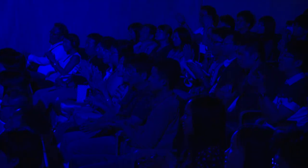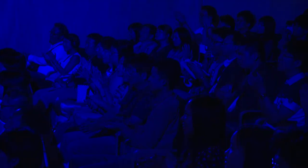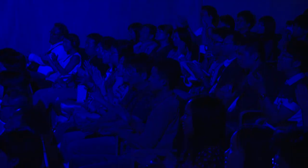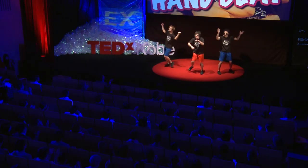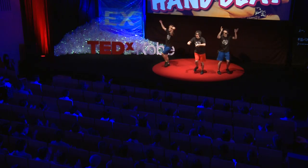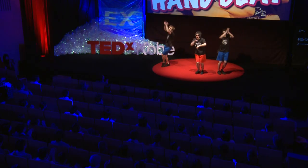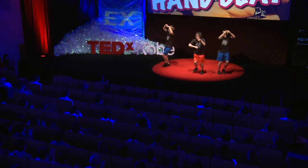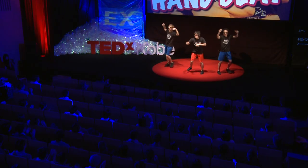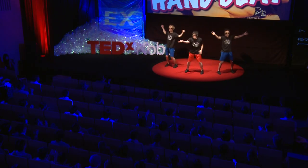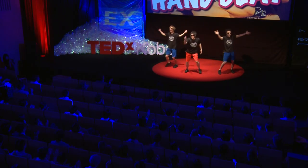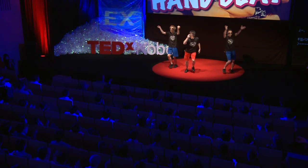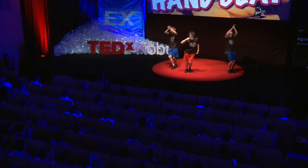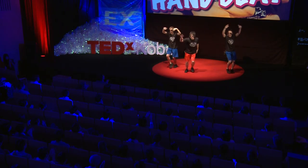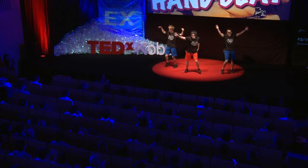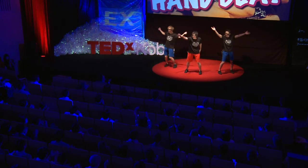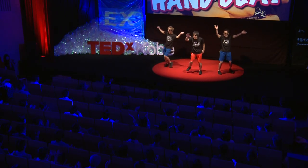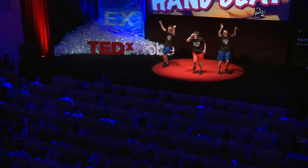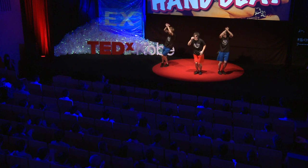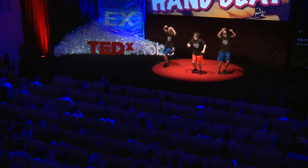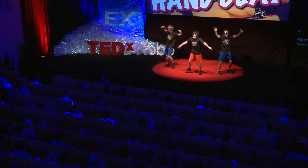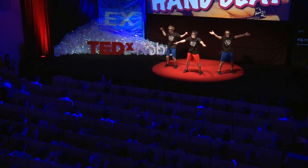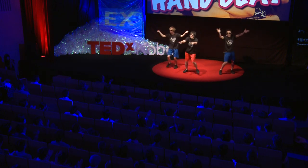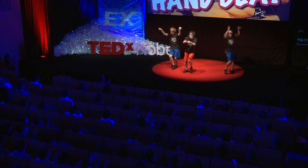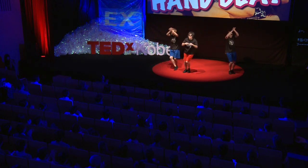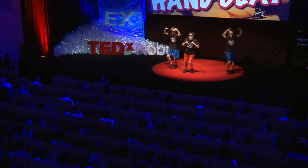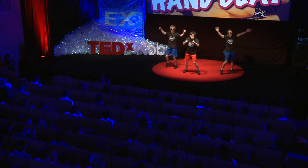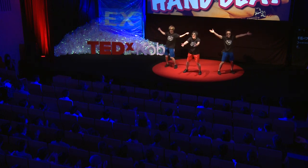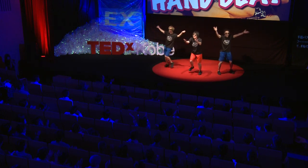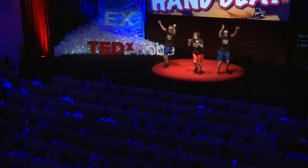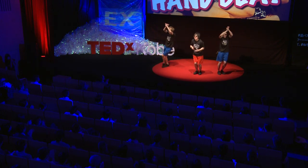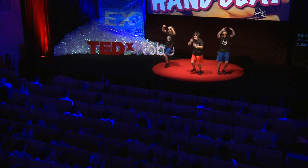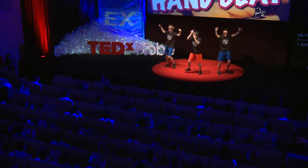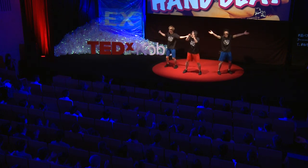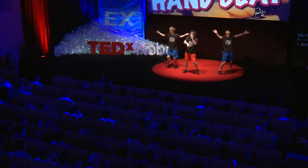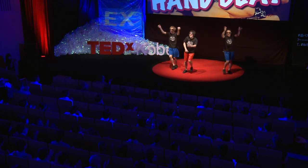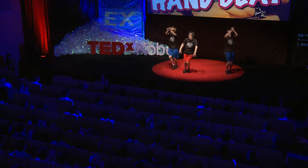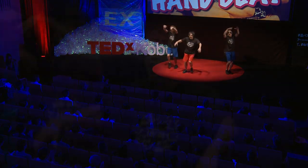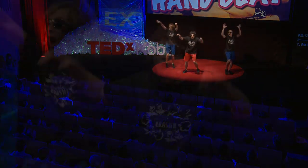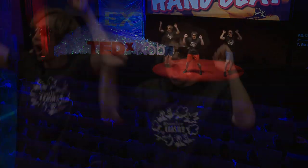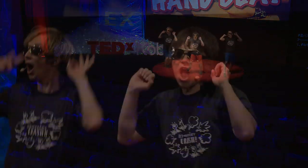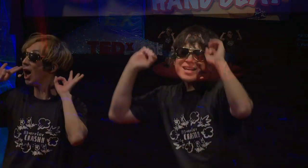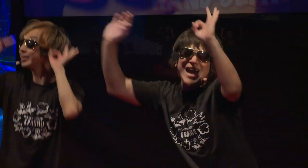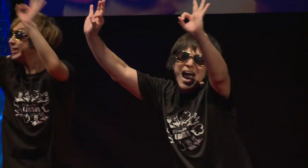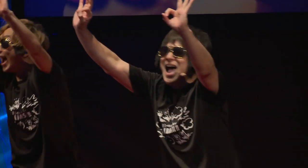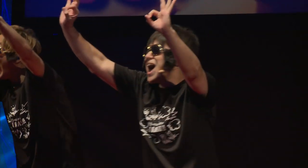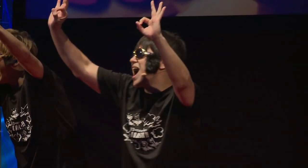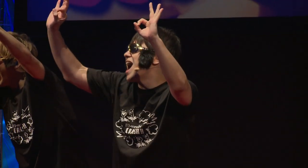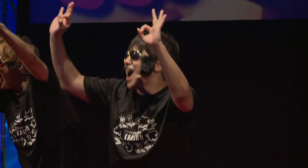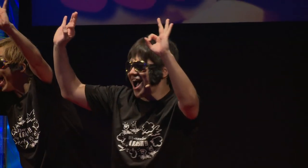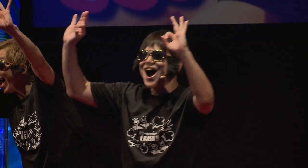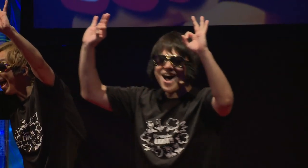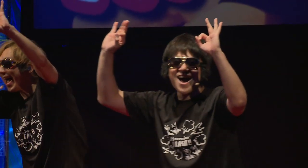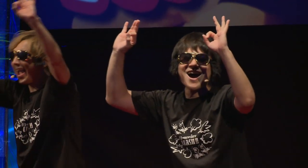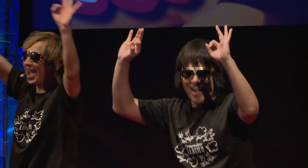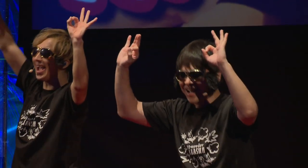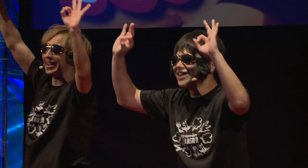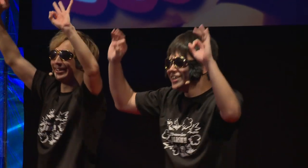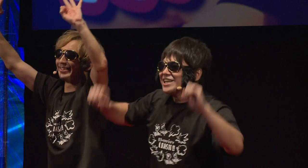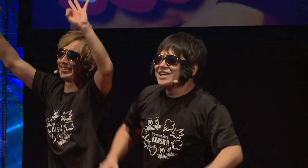If you watch and copy us, you will be... Together: OK!